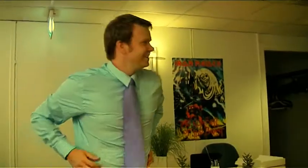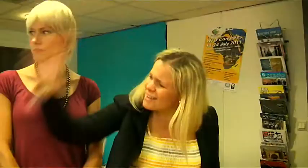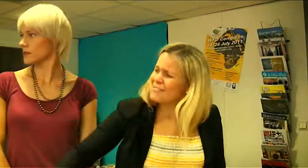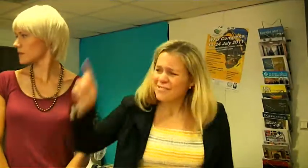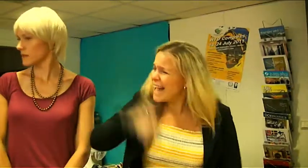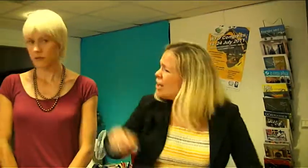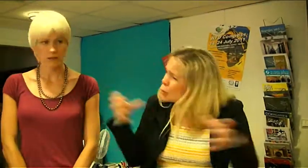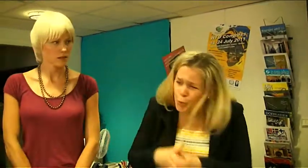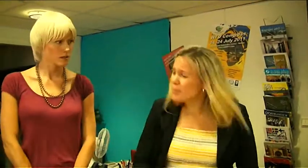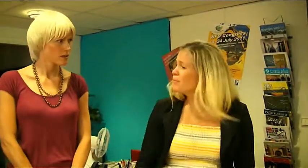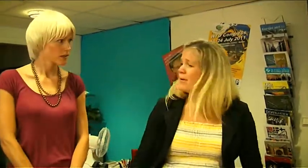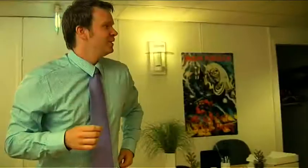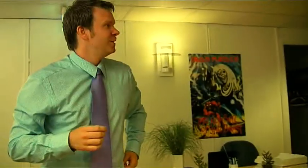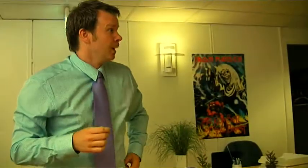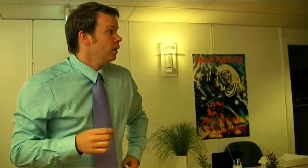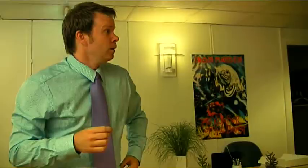It's wrong group! - What?